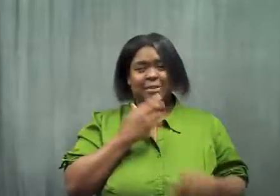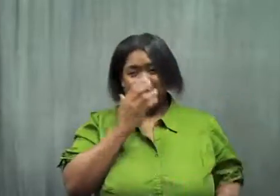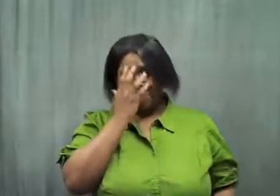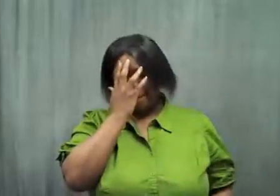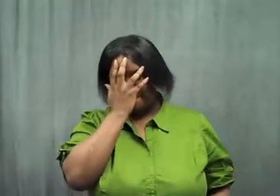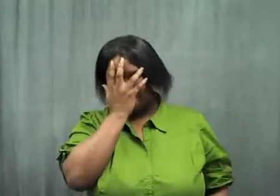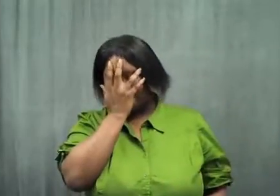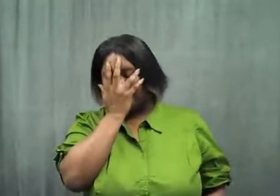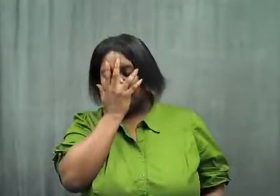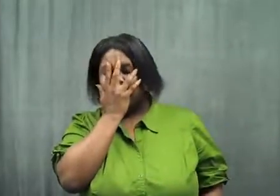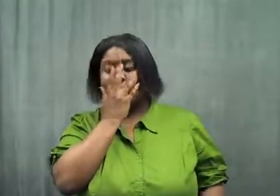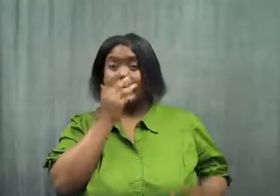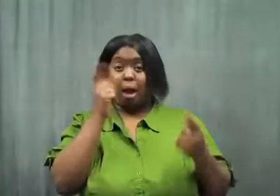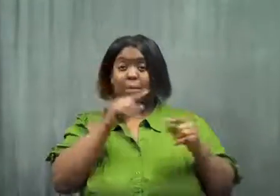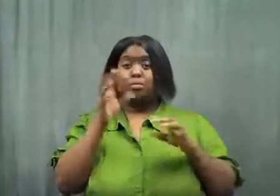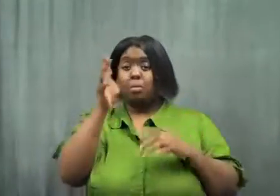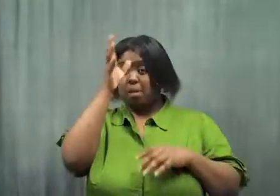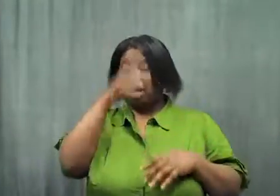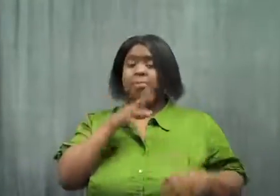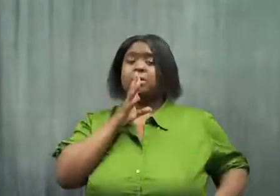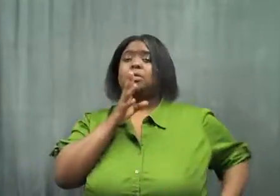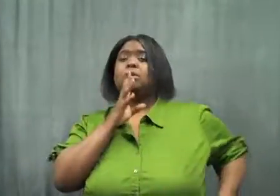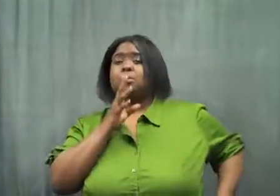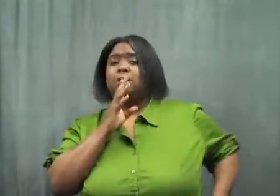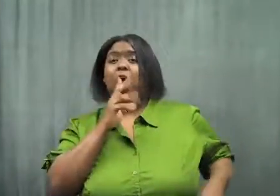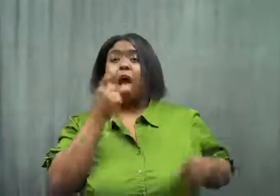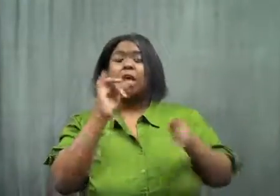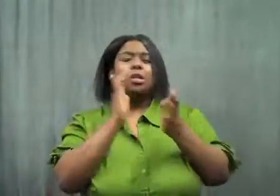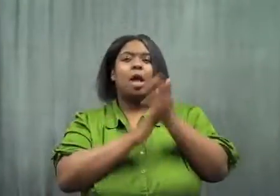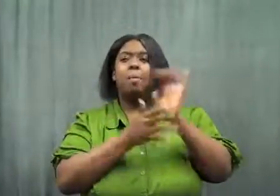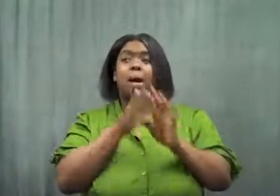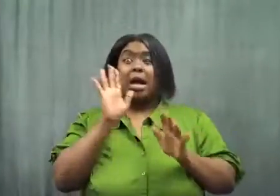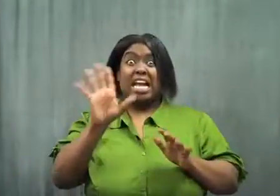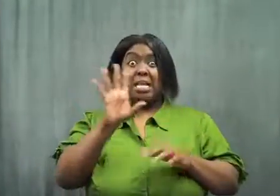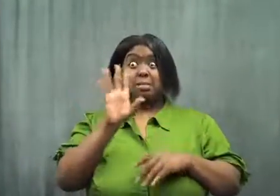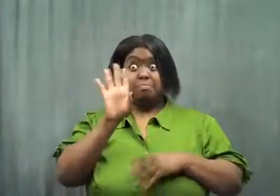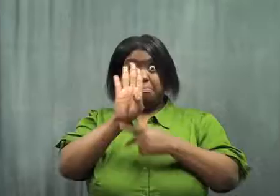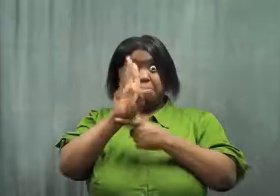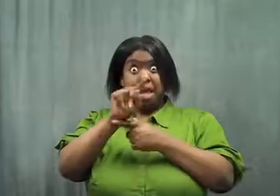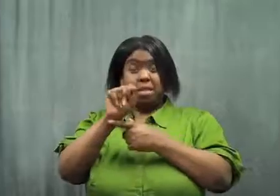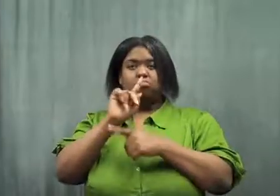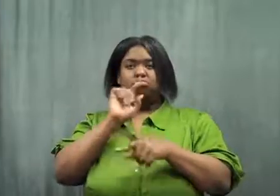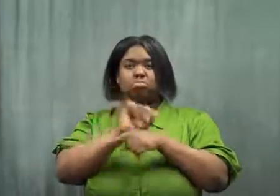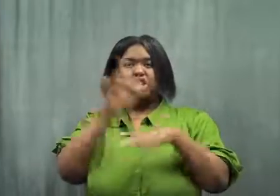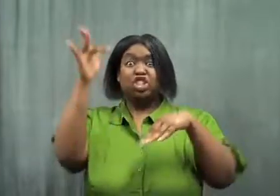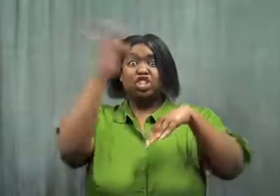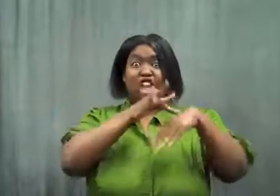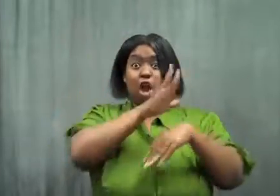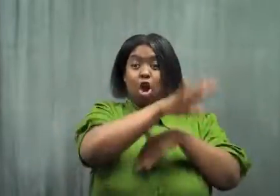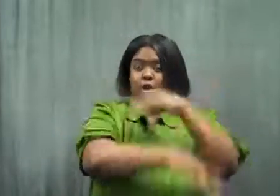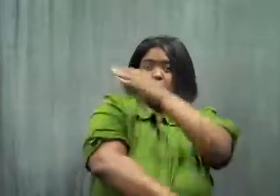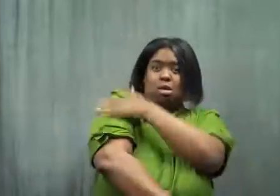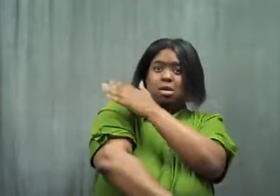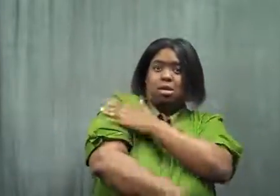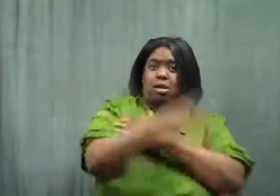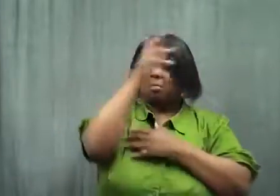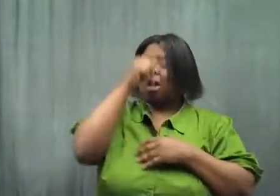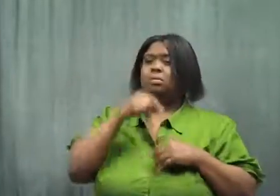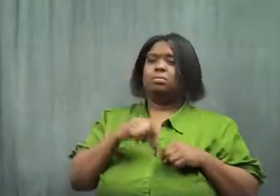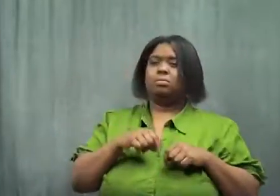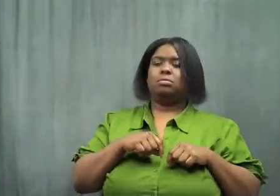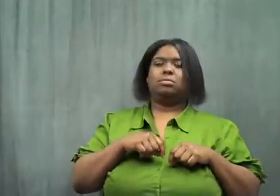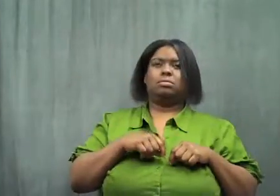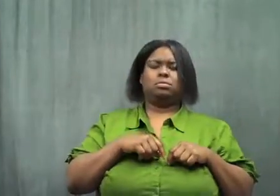The man backed up, and his butt touched her shoulder.